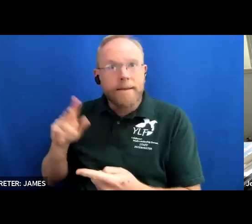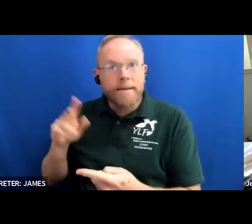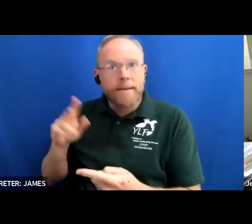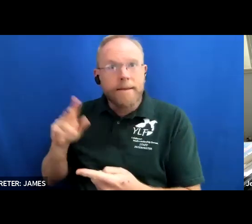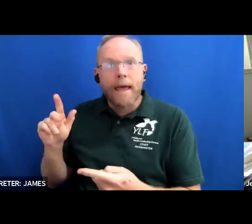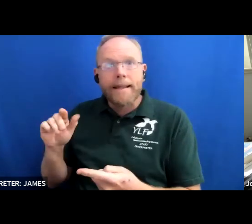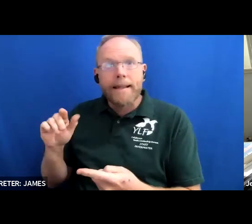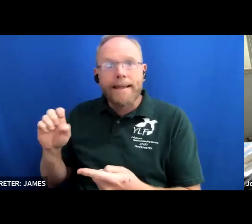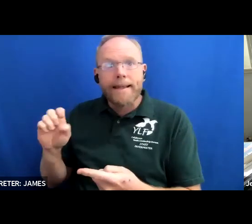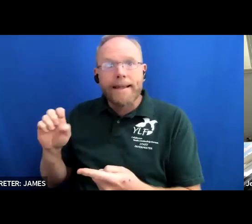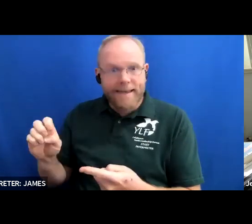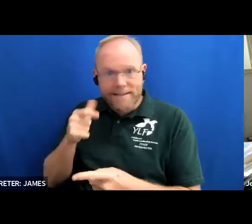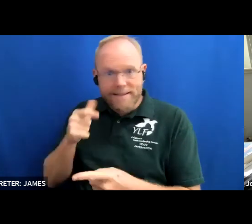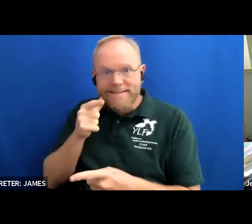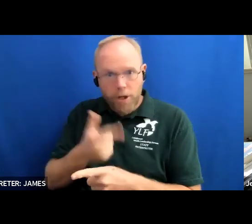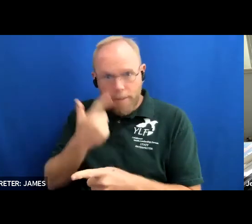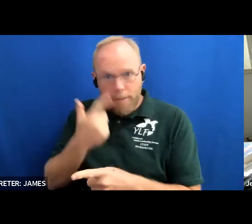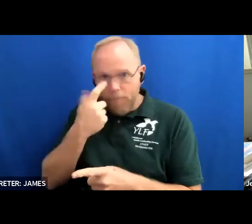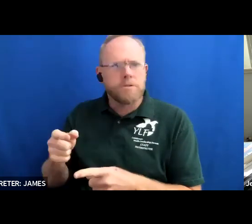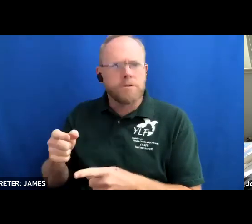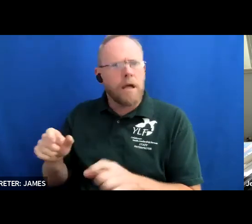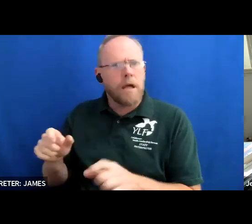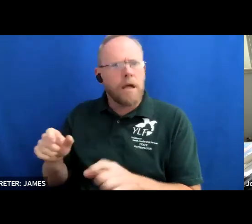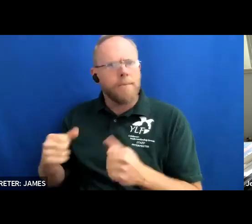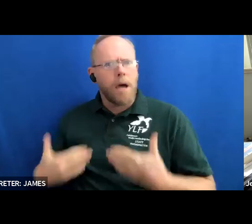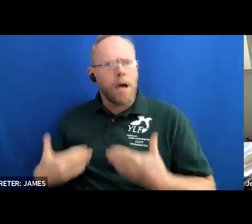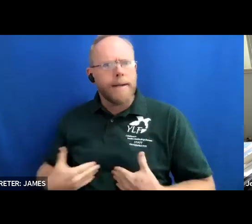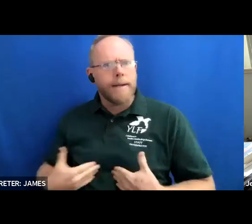but that i would have to go to a separate daycare center because they were unable to